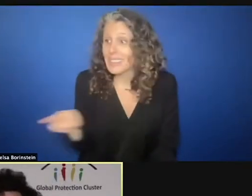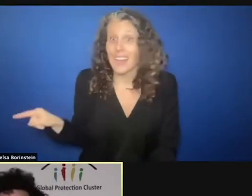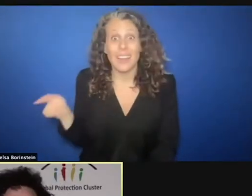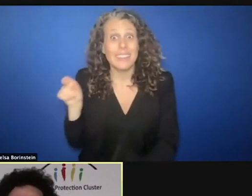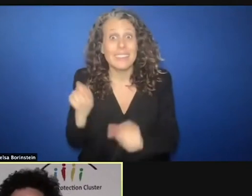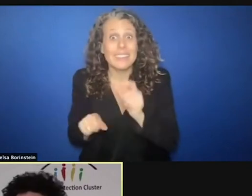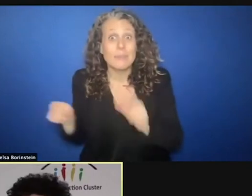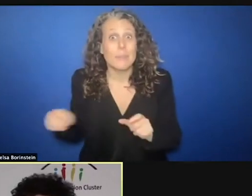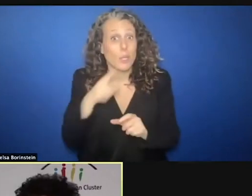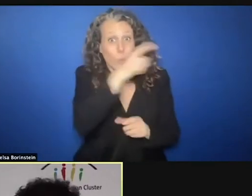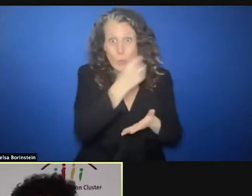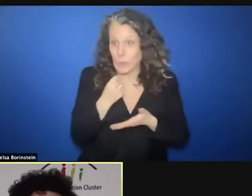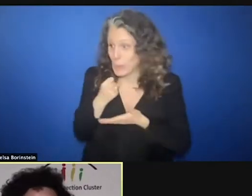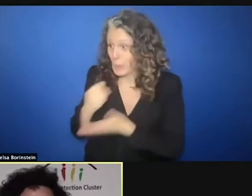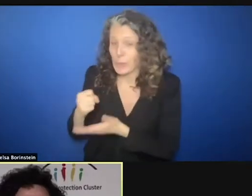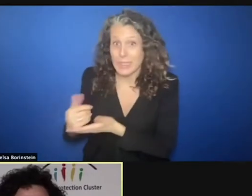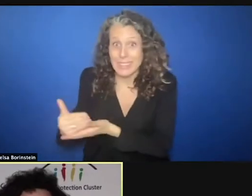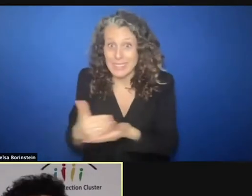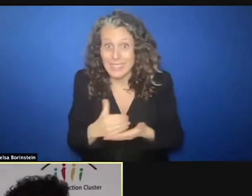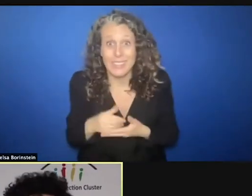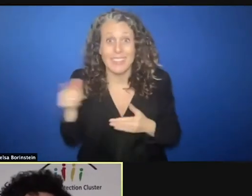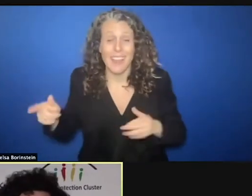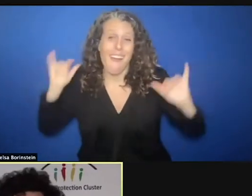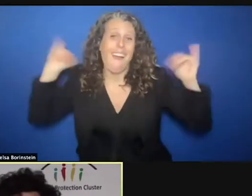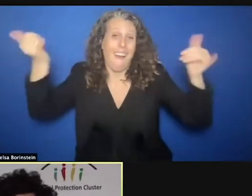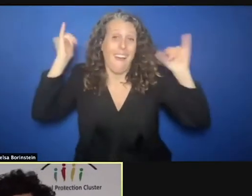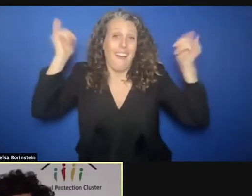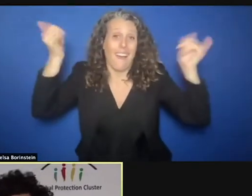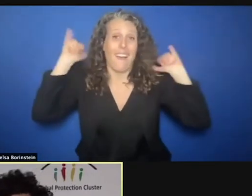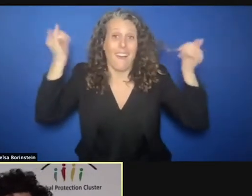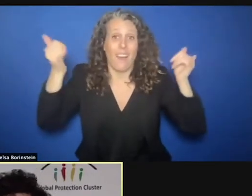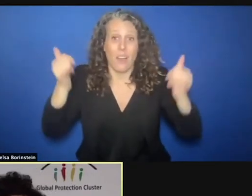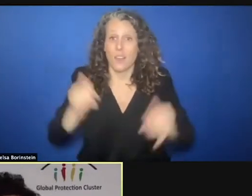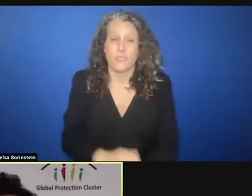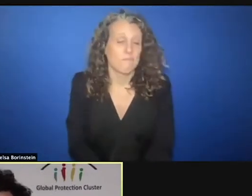once they have managed to overcome or survive a protection problem. The loudest